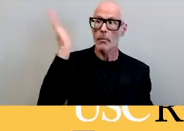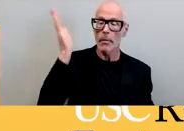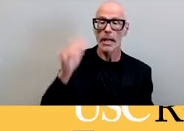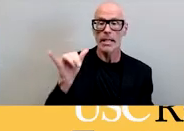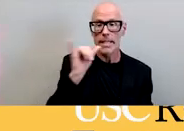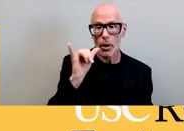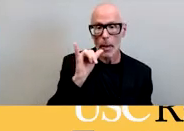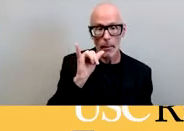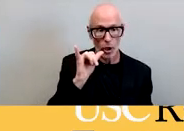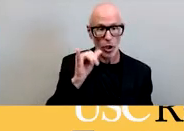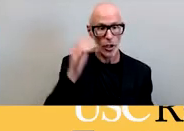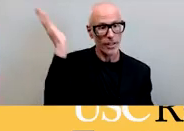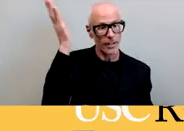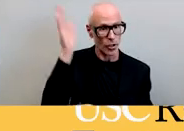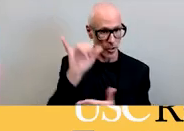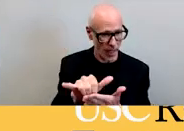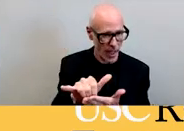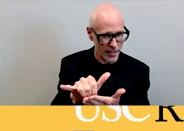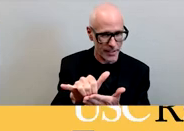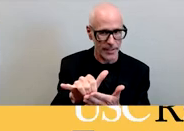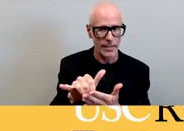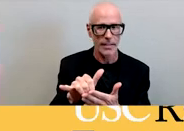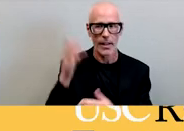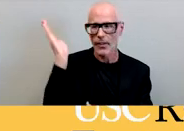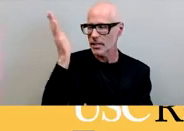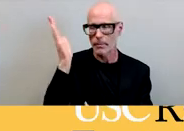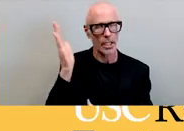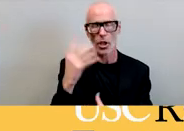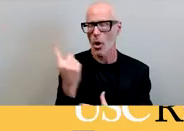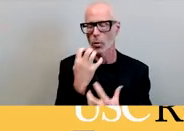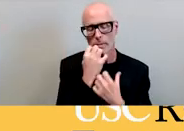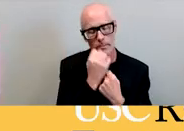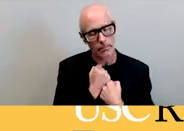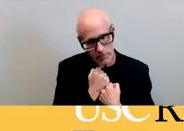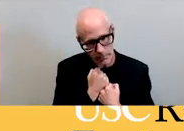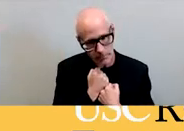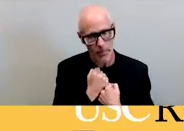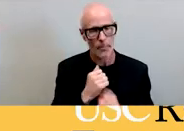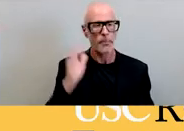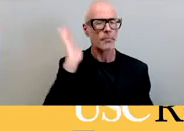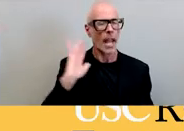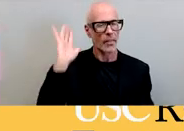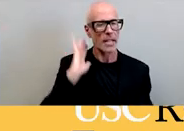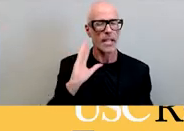distinguished lecture which is a speech that i will always treasure at that time i dedicated